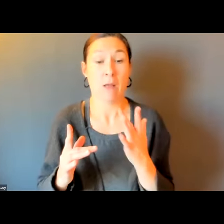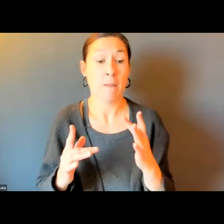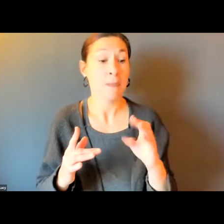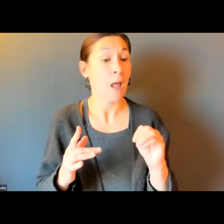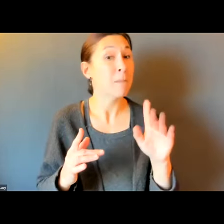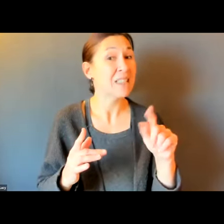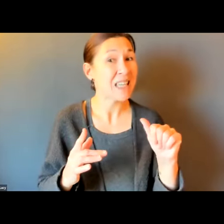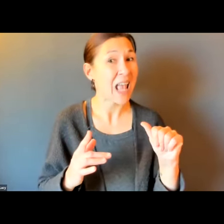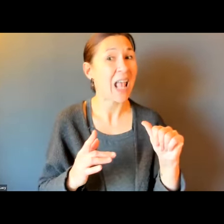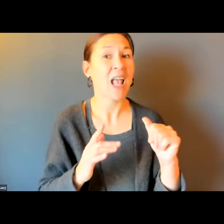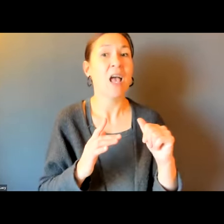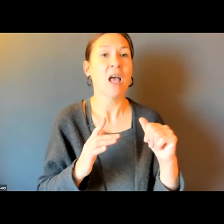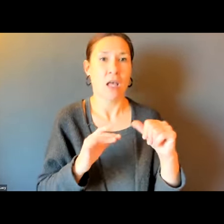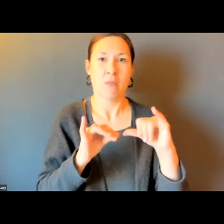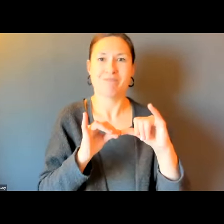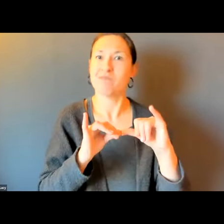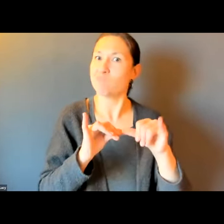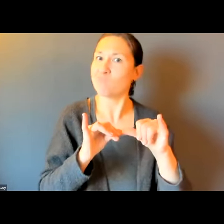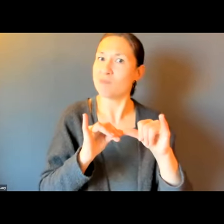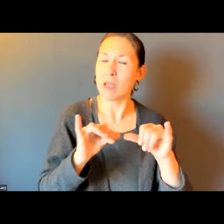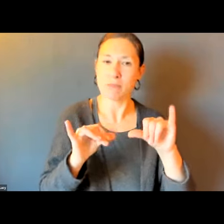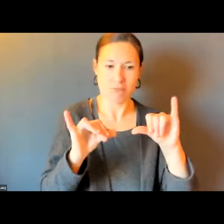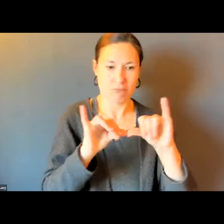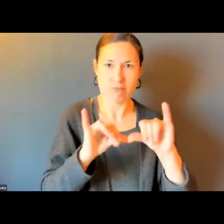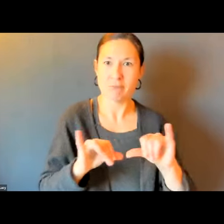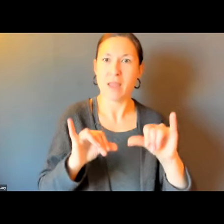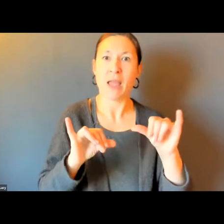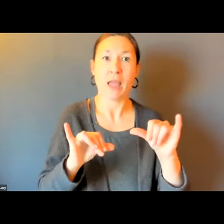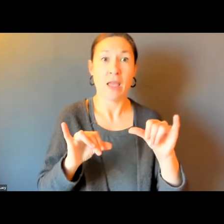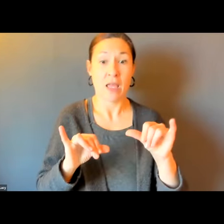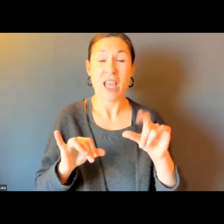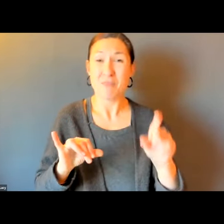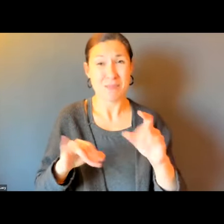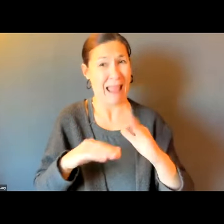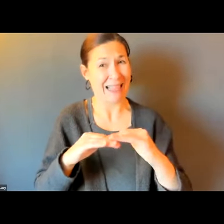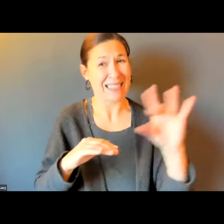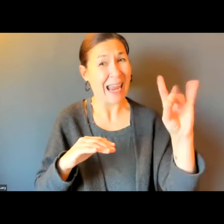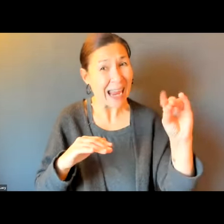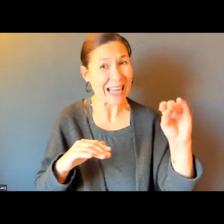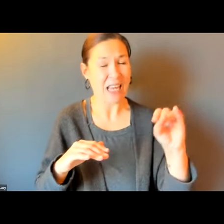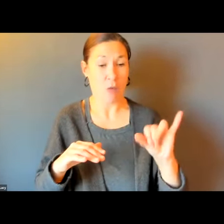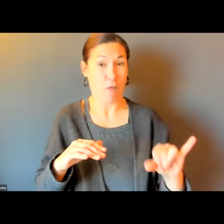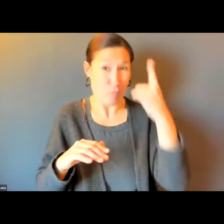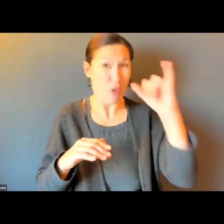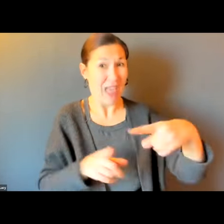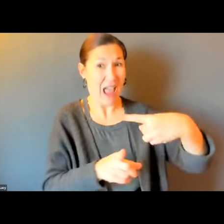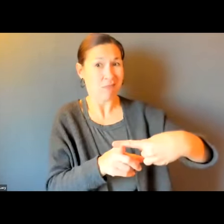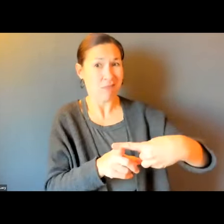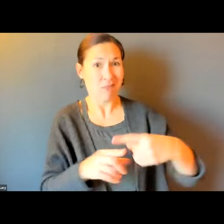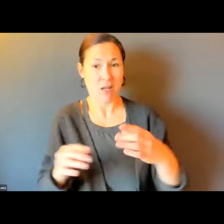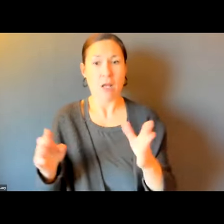IT CAN'T BE ANYMORE THAN 40 FEET ALONG. AND BASICALLY WITH THE T SPECIFICATIONS, A NEAR-SIDE STOP